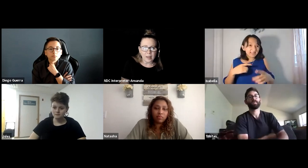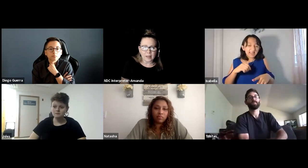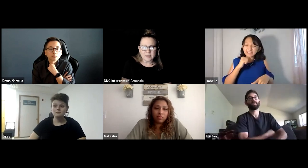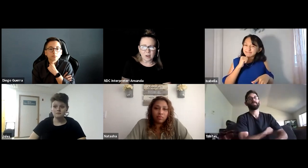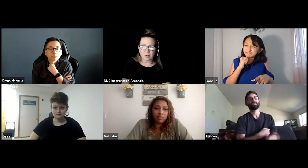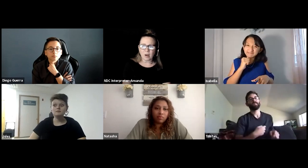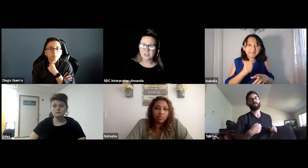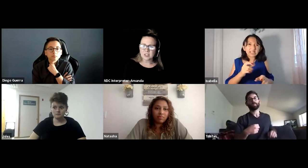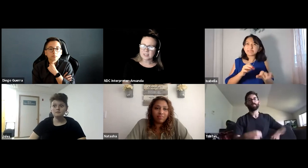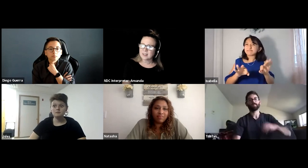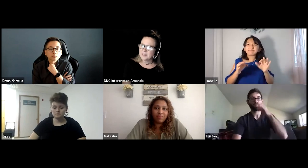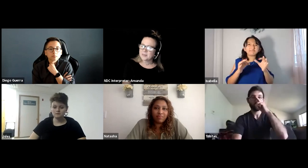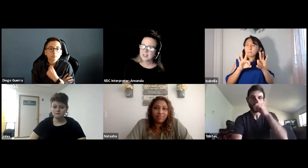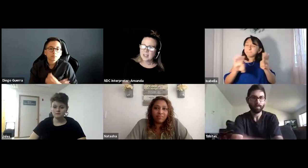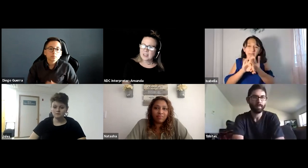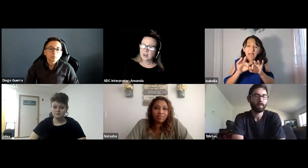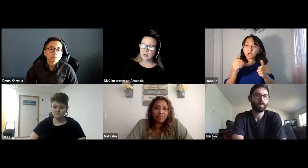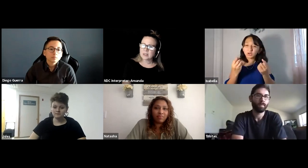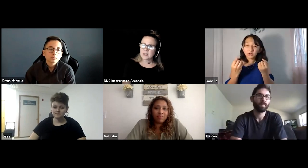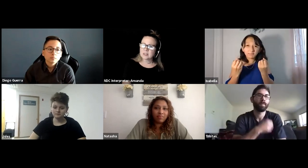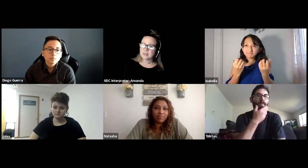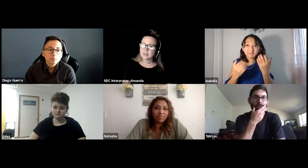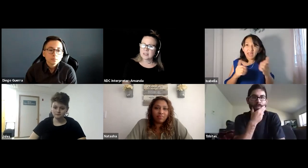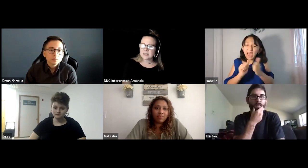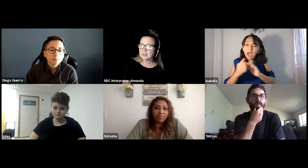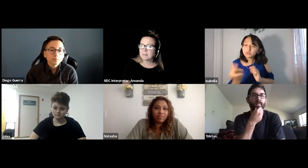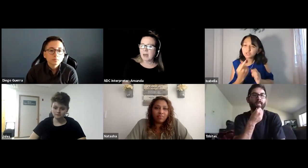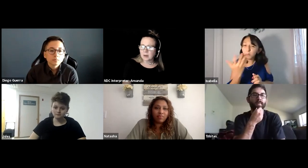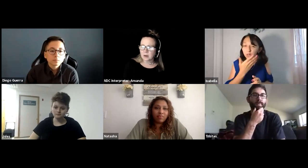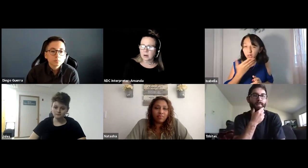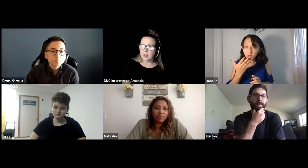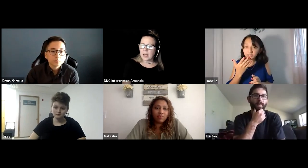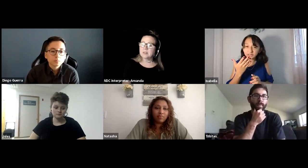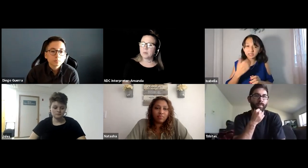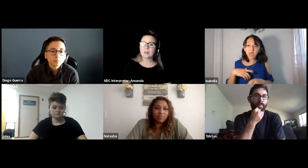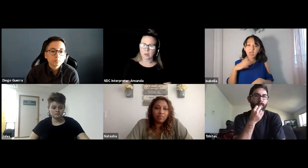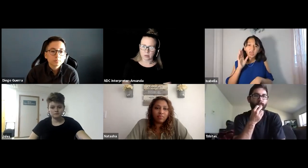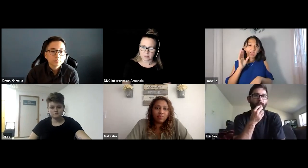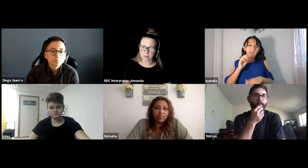And so I just -- you know, it's just -- it doesn't matter how someone looks.